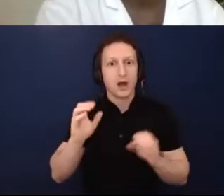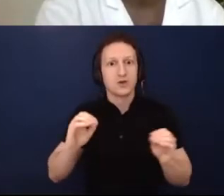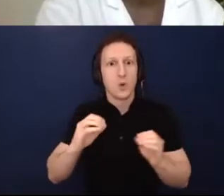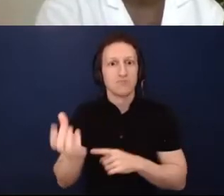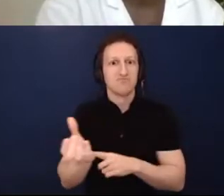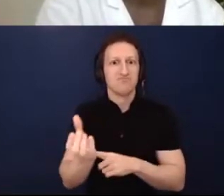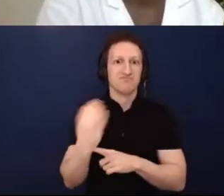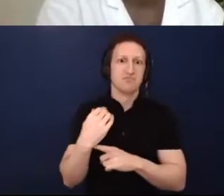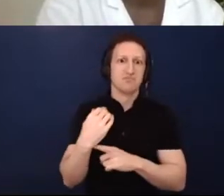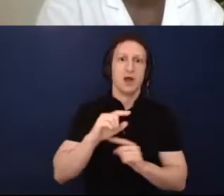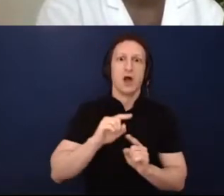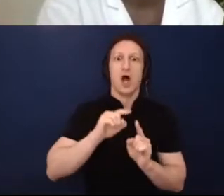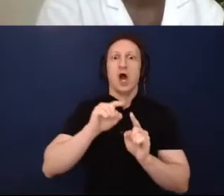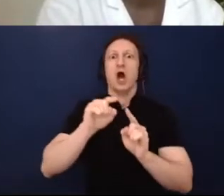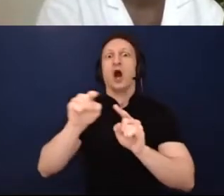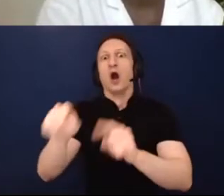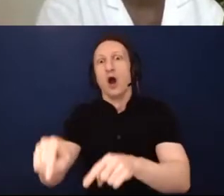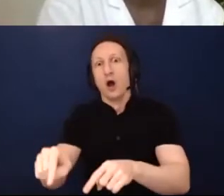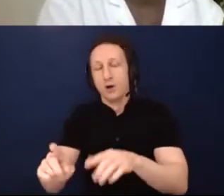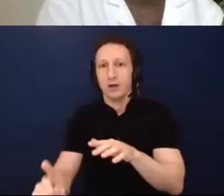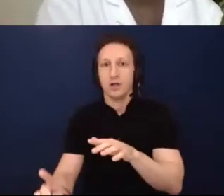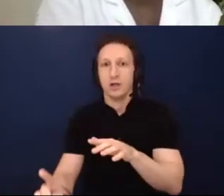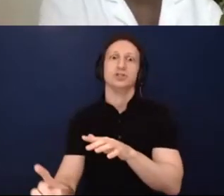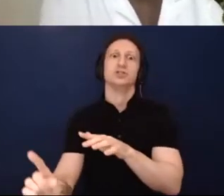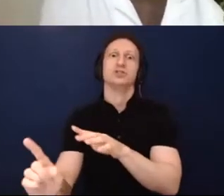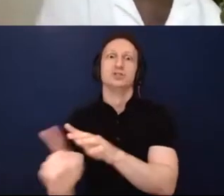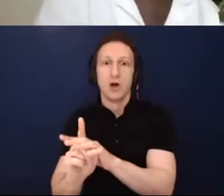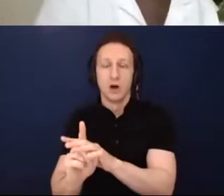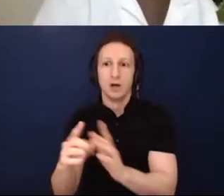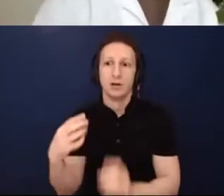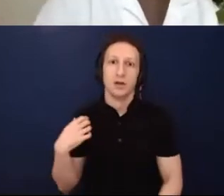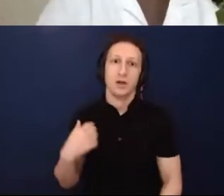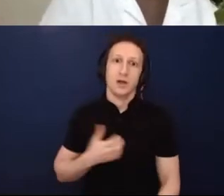physically in certain ways or participate in certain ways." And then